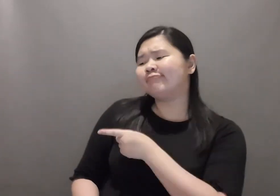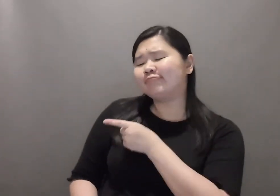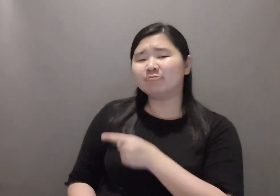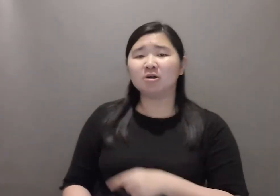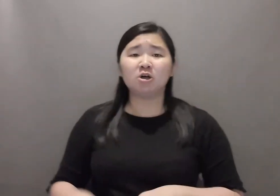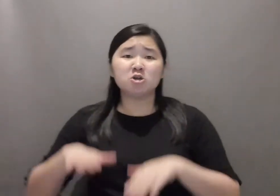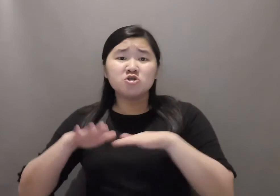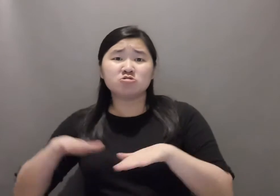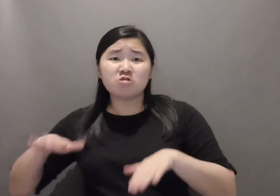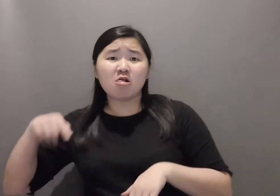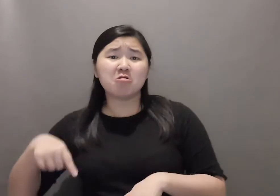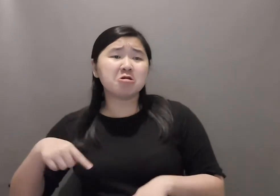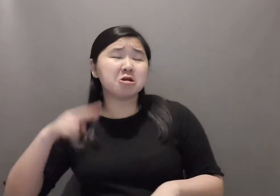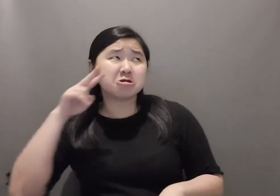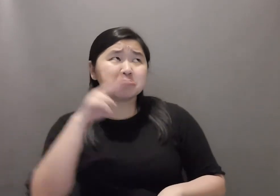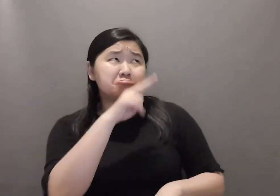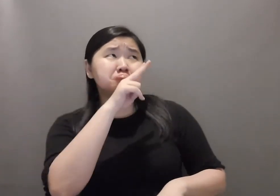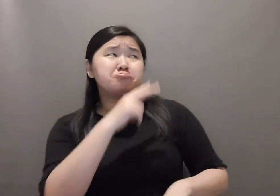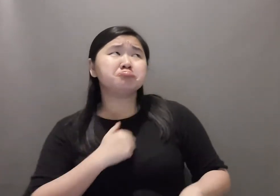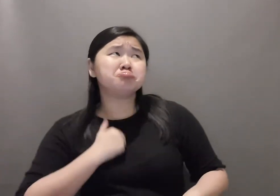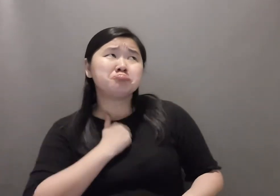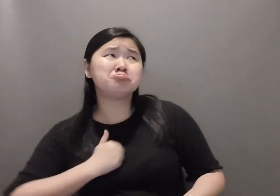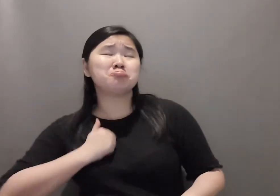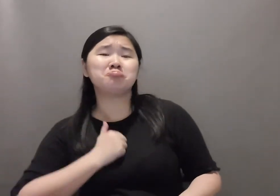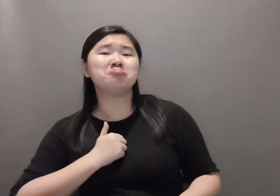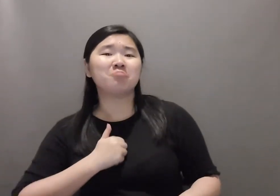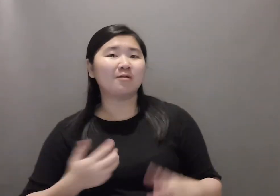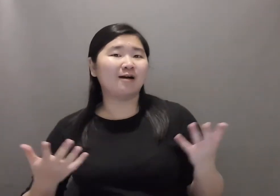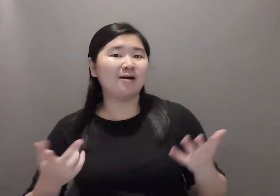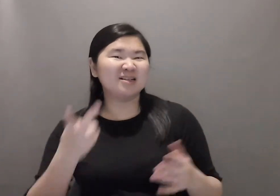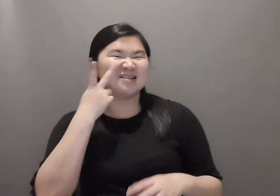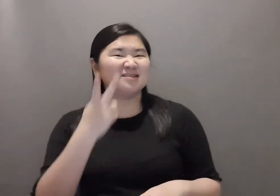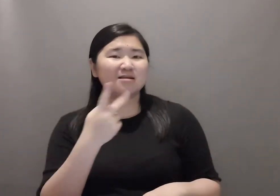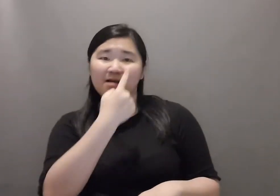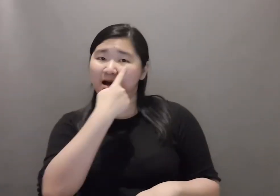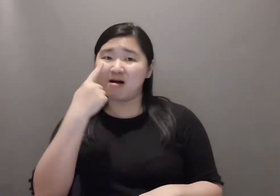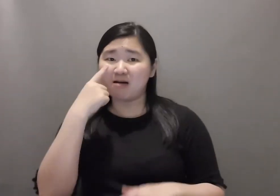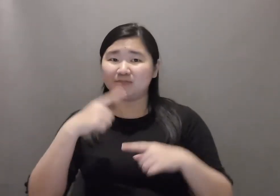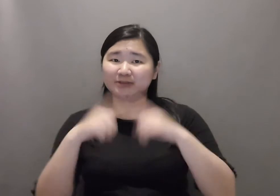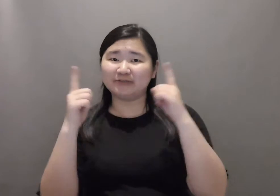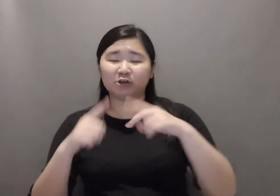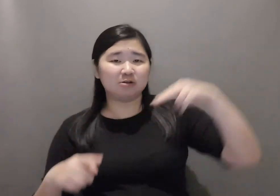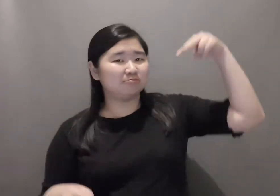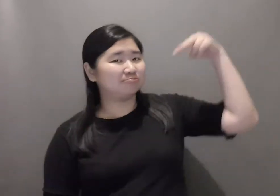As the mother in the story, the signer would look down to her right (as if the child is there)